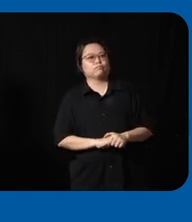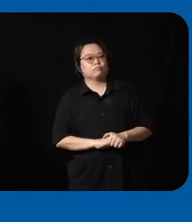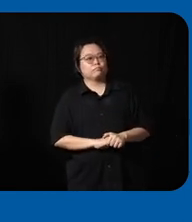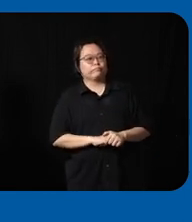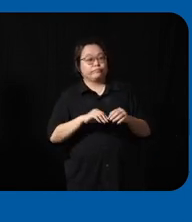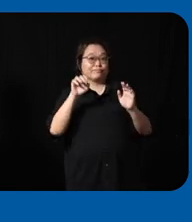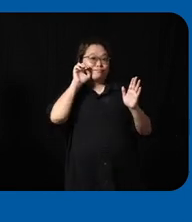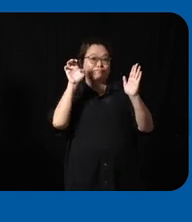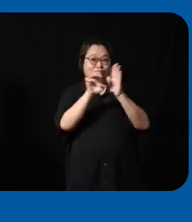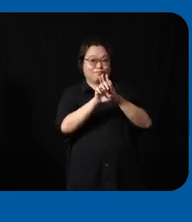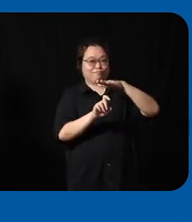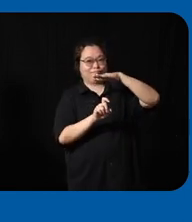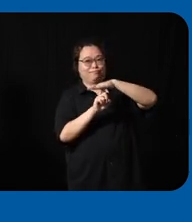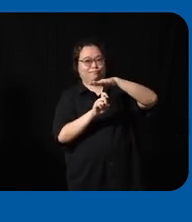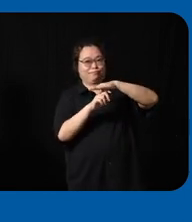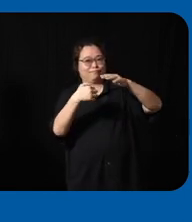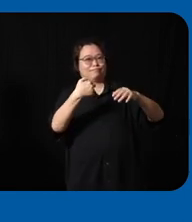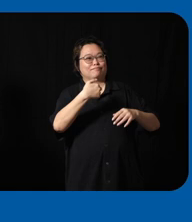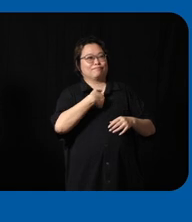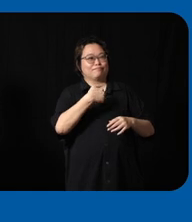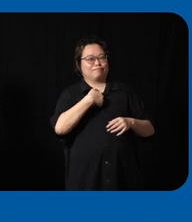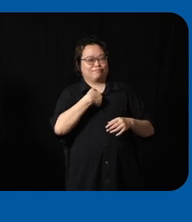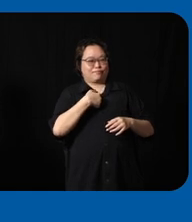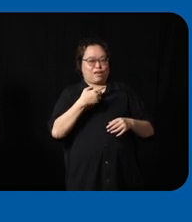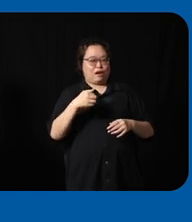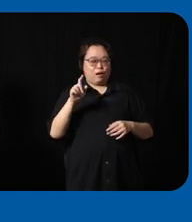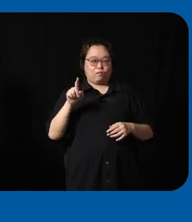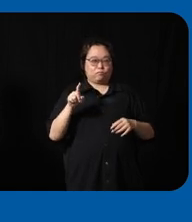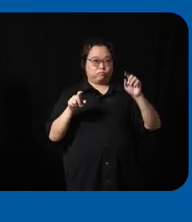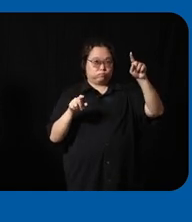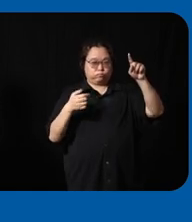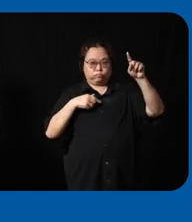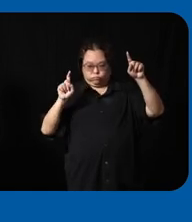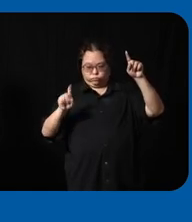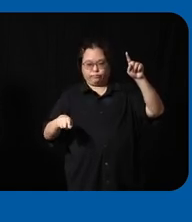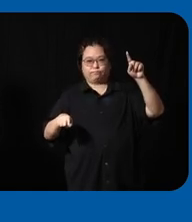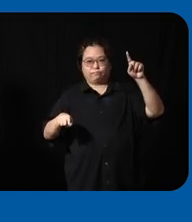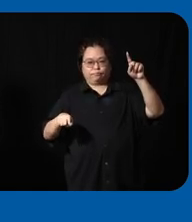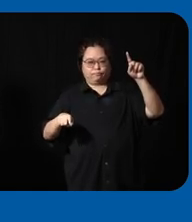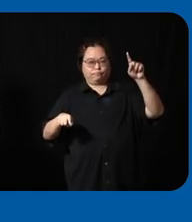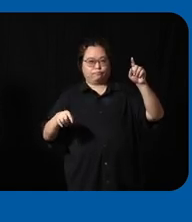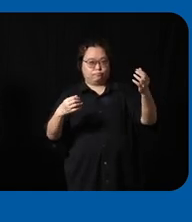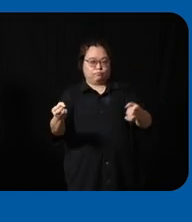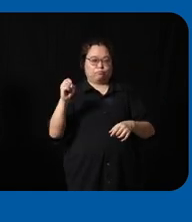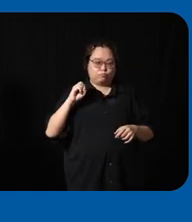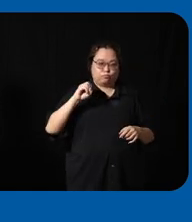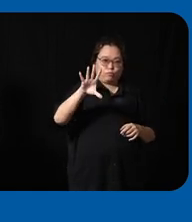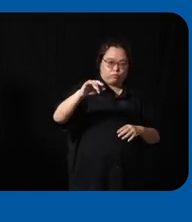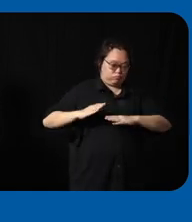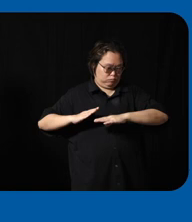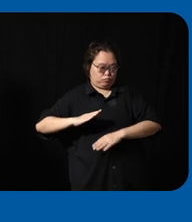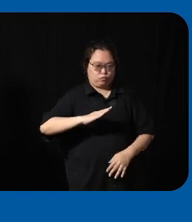shows me clicking on one of those points and it shows a ramp and this ramp there's a picture on